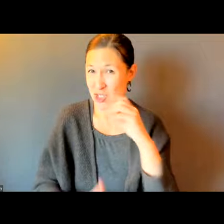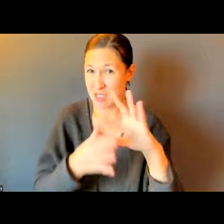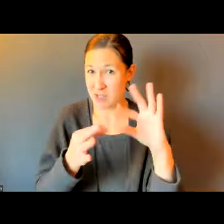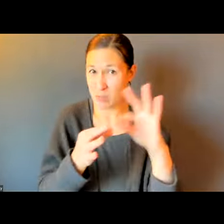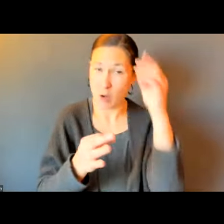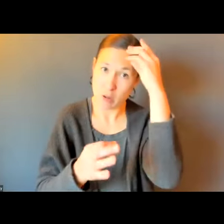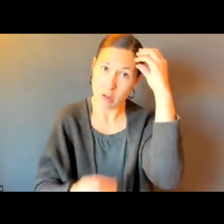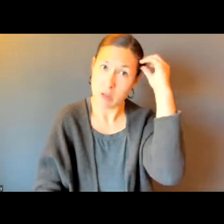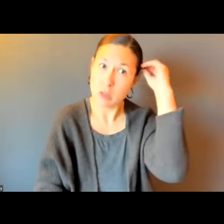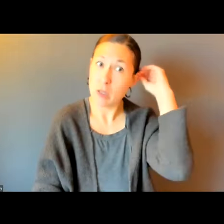THE GENTLEMAN WHO JUST SPOKE.